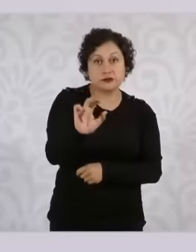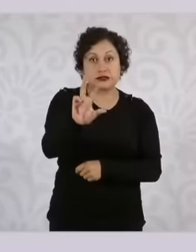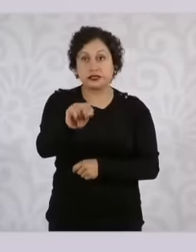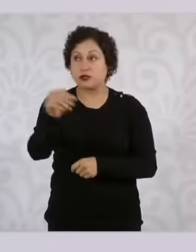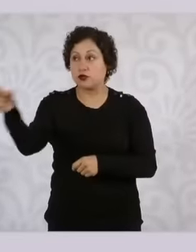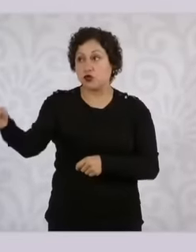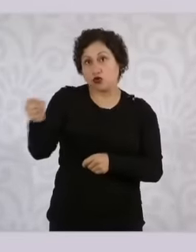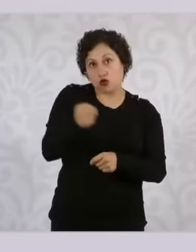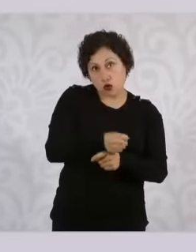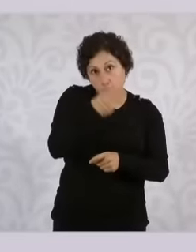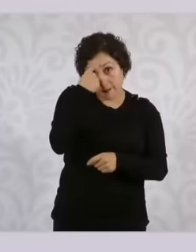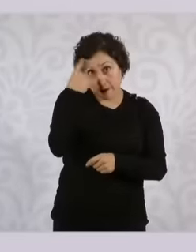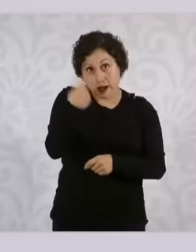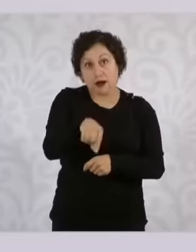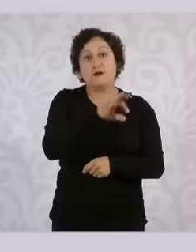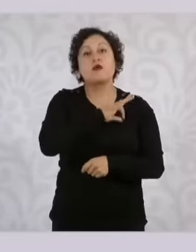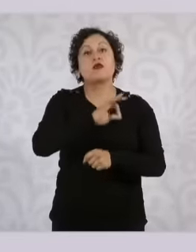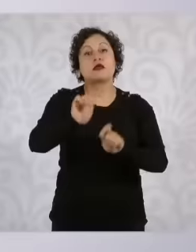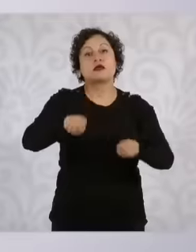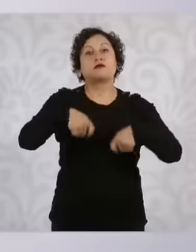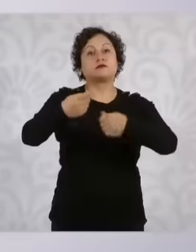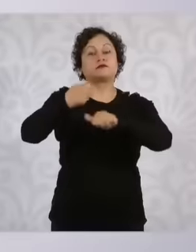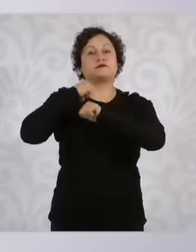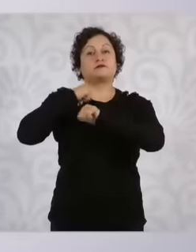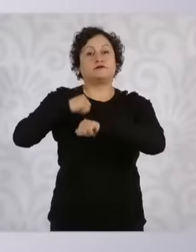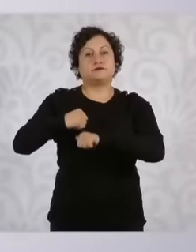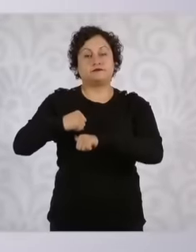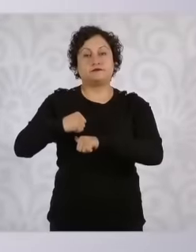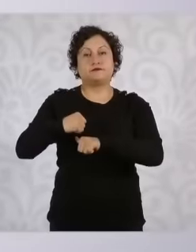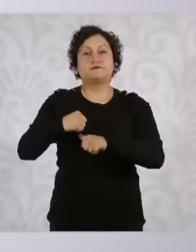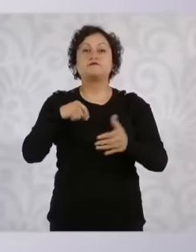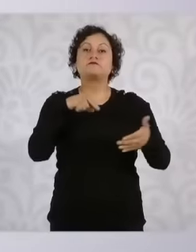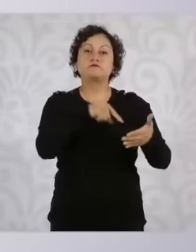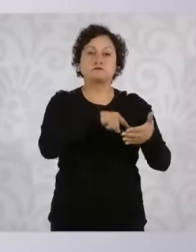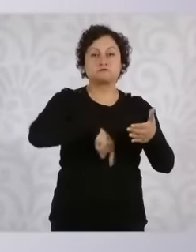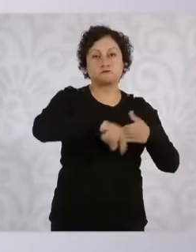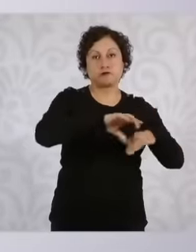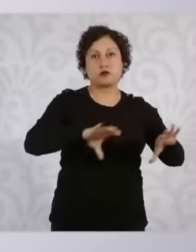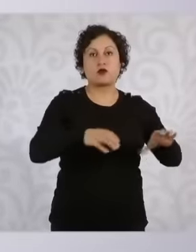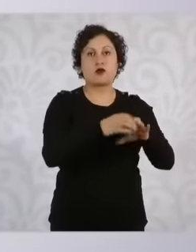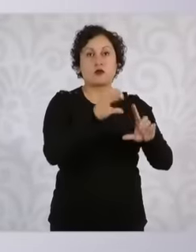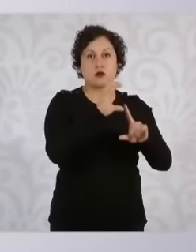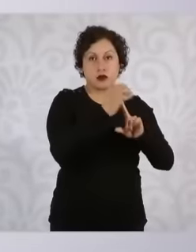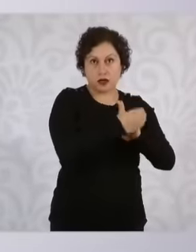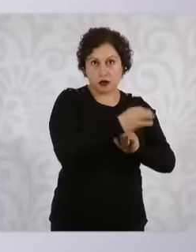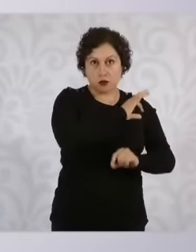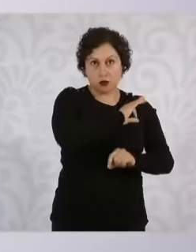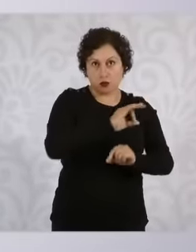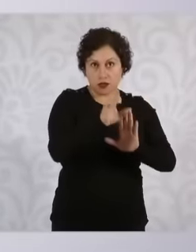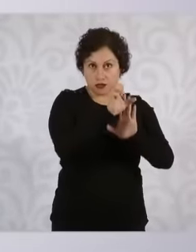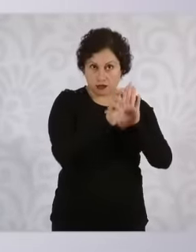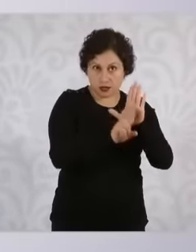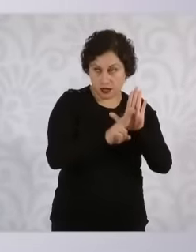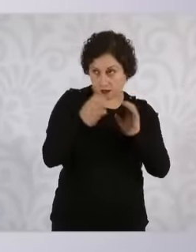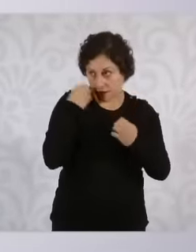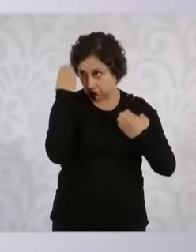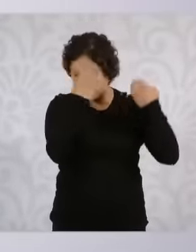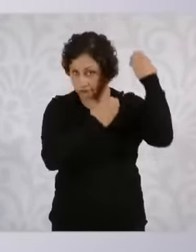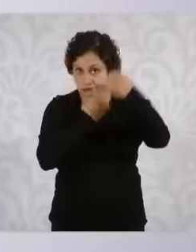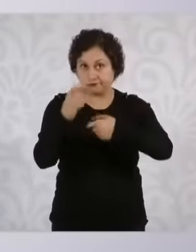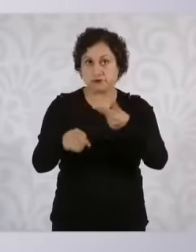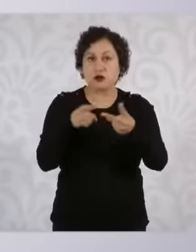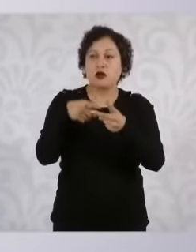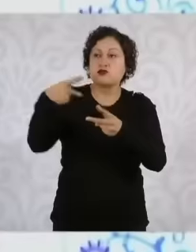position. For this purpose, they may take into account the curricular profile as well. as professional and academic background